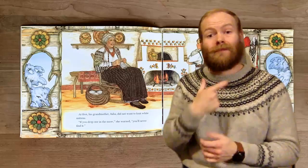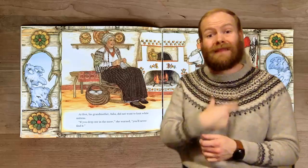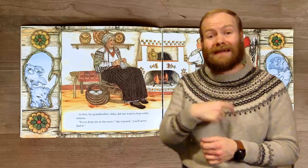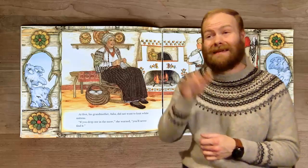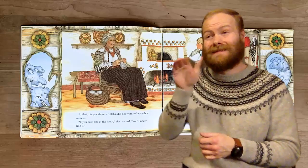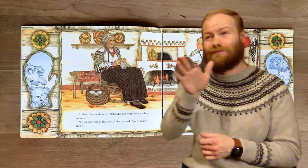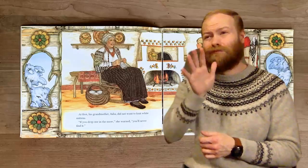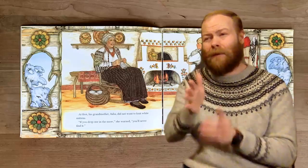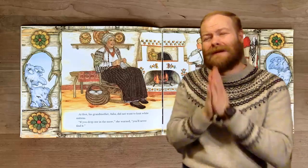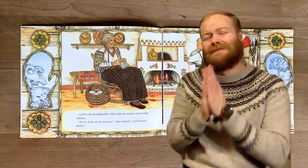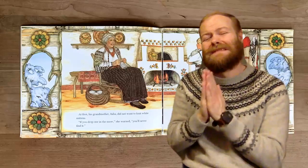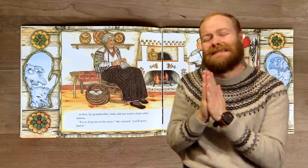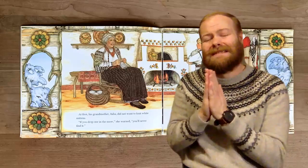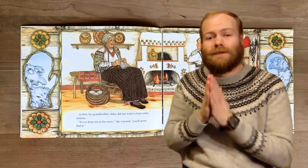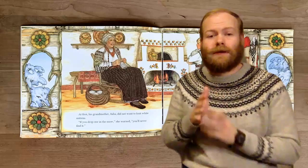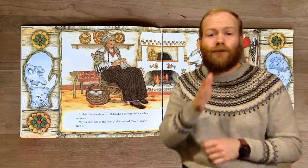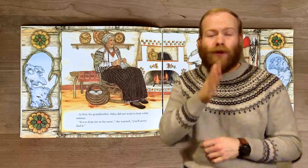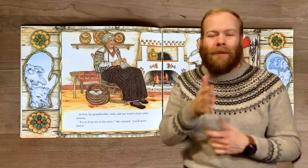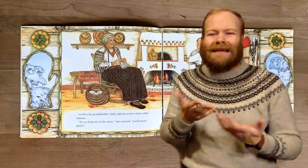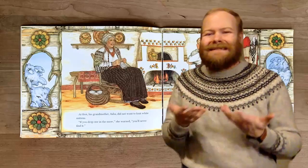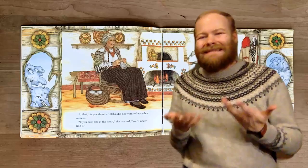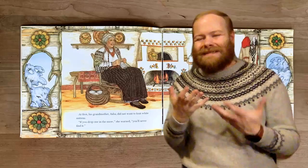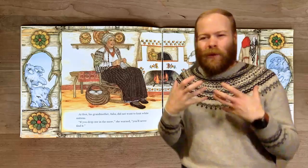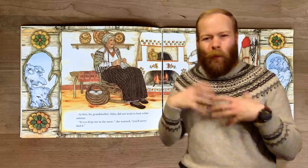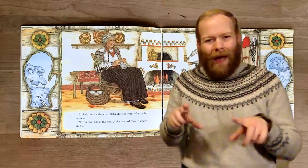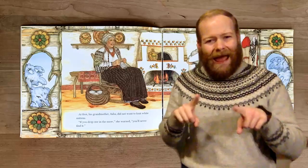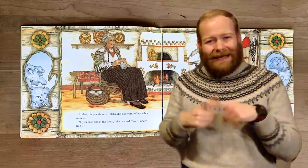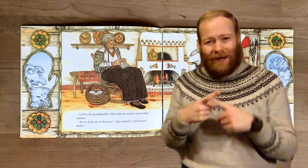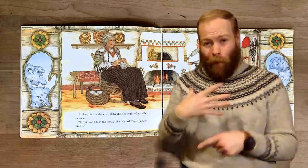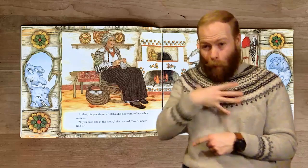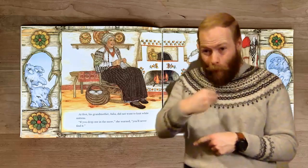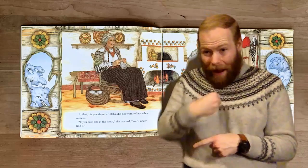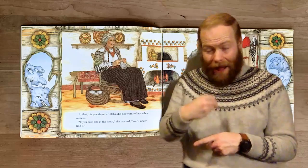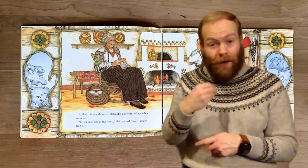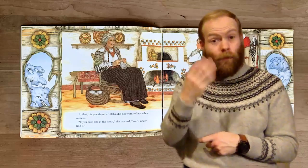At first, his grandmother, Baba, did not want to knit white mittens.